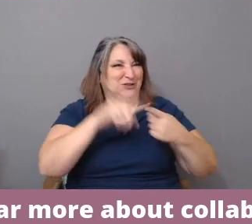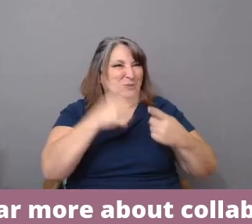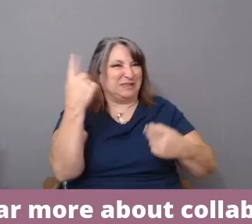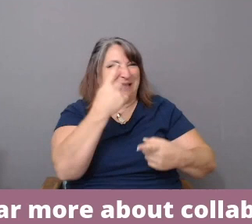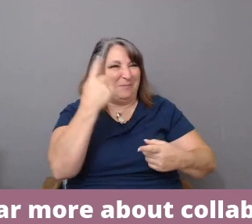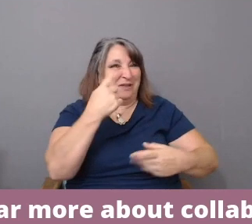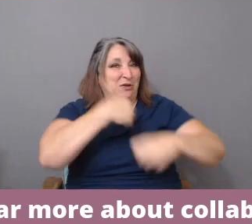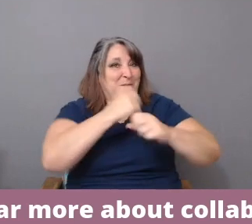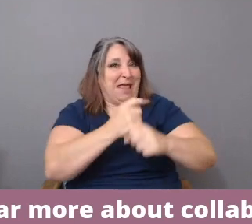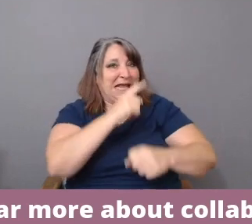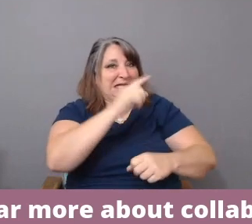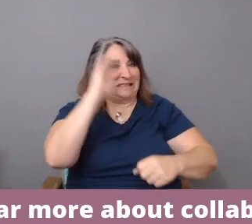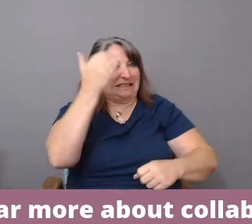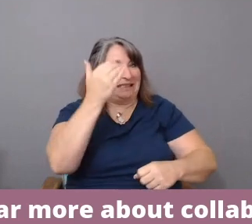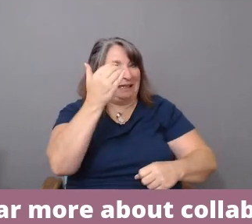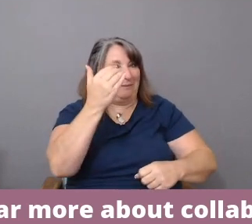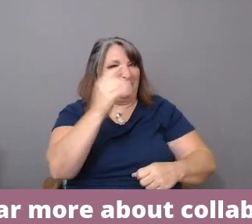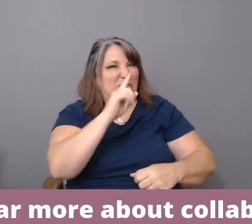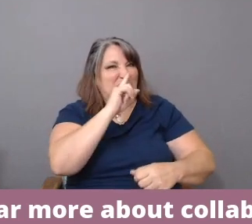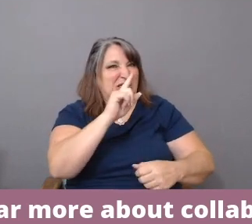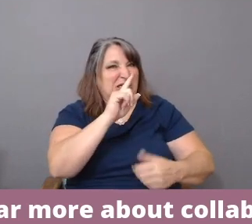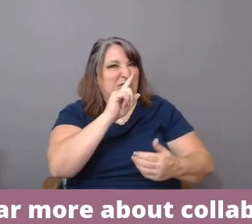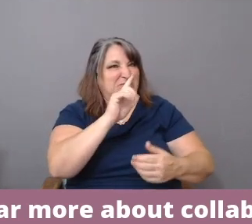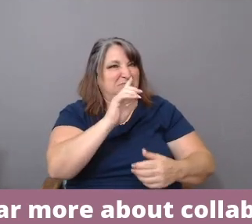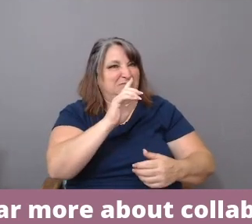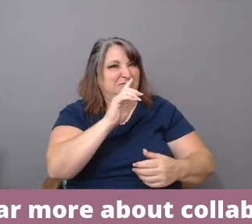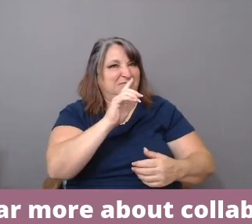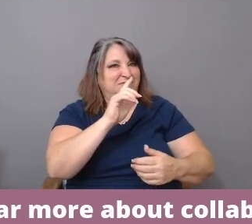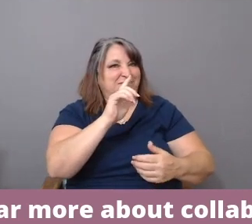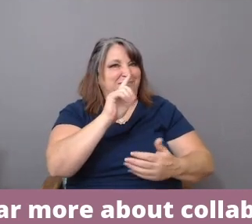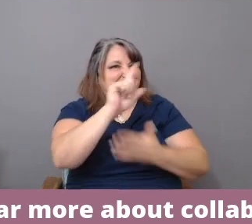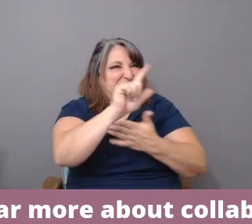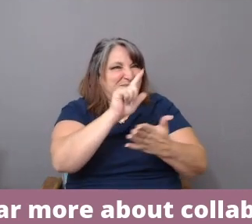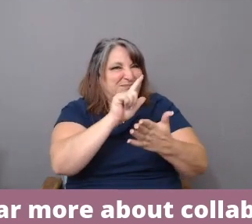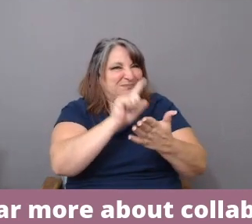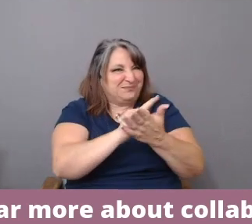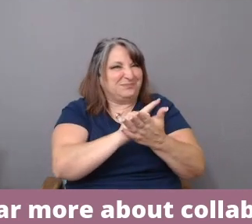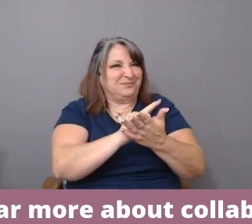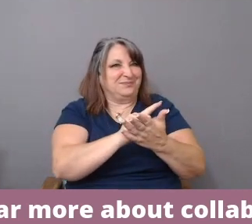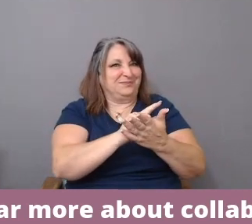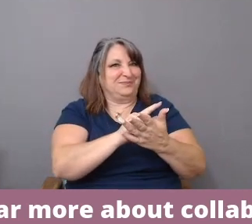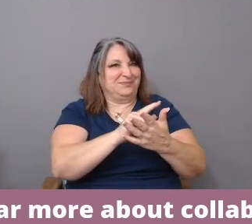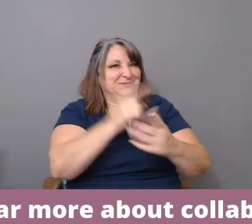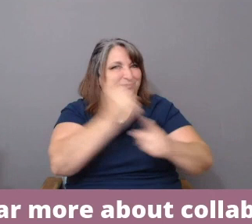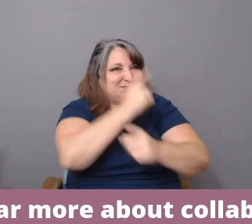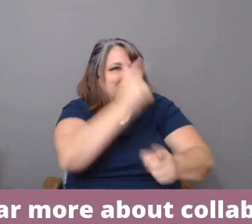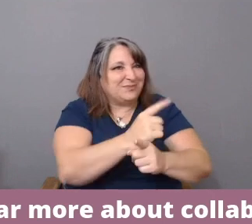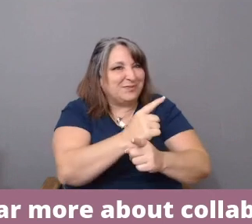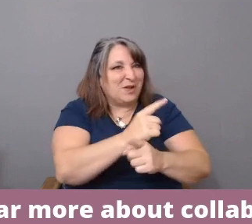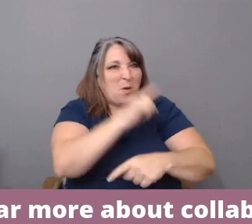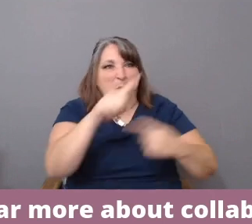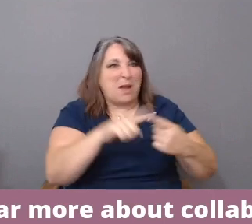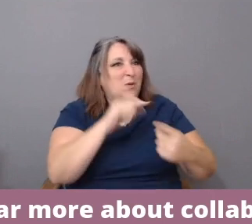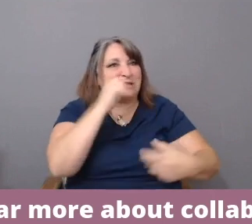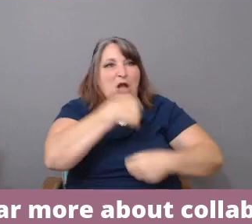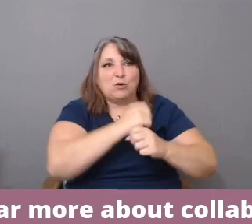when it was not created with me or someone from the community.